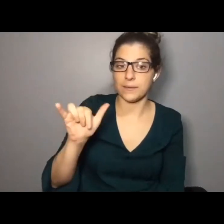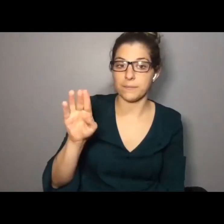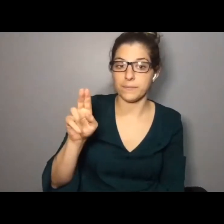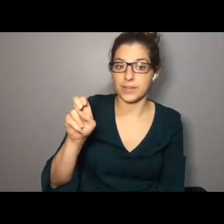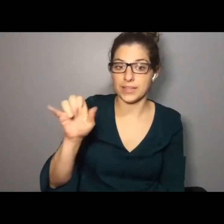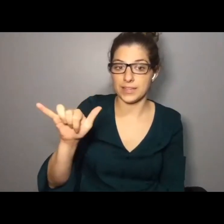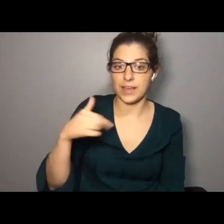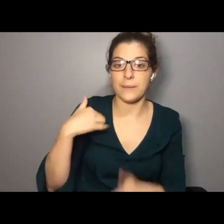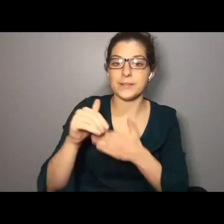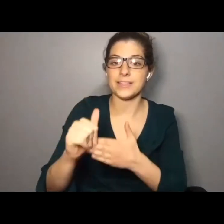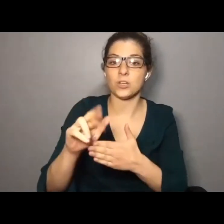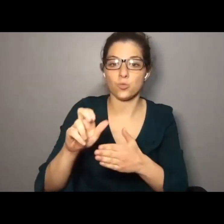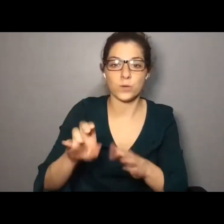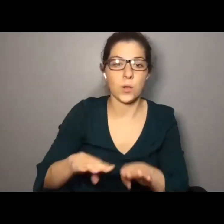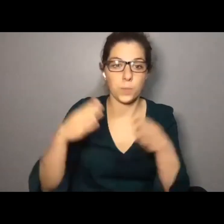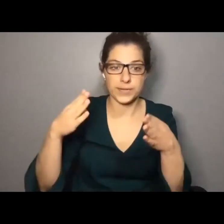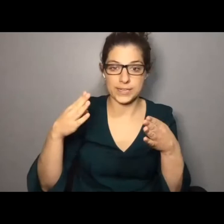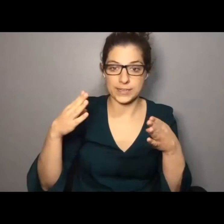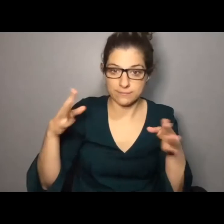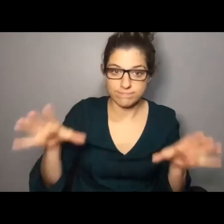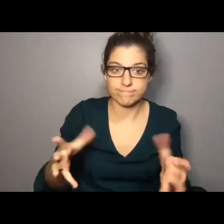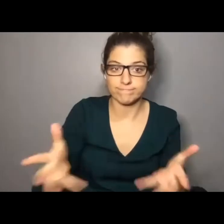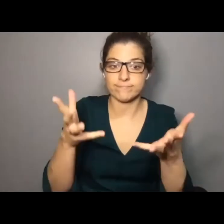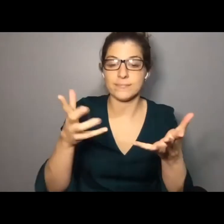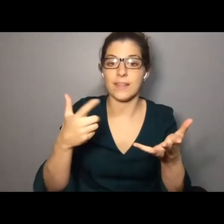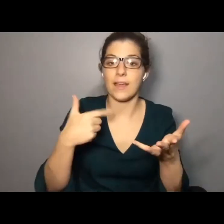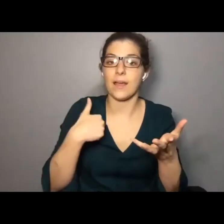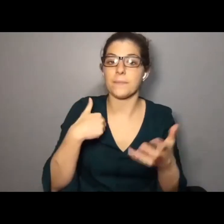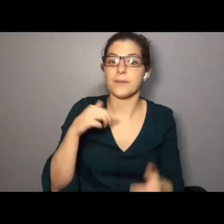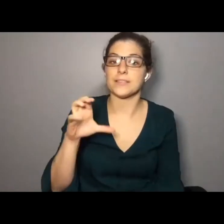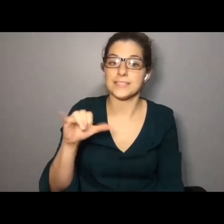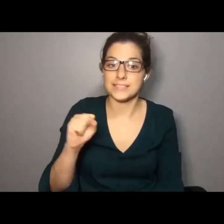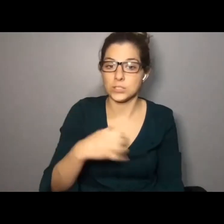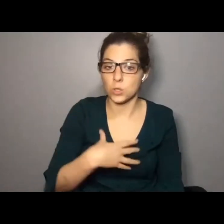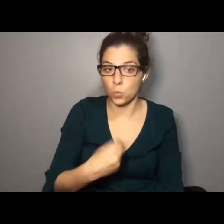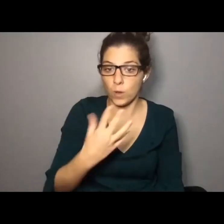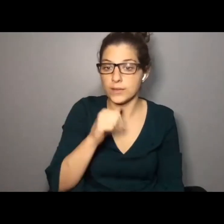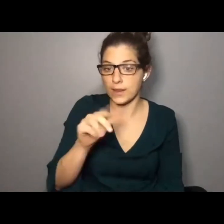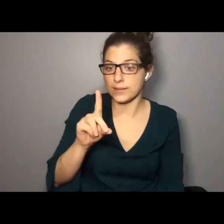Managing Director over at Gibney and I'm leading our re-opening effort s. I'm a cis